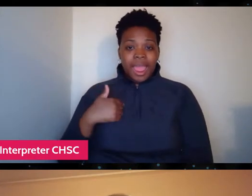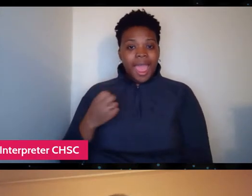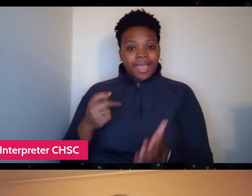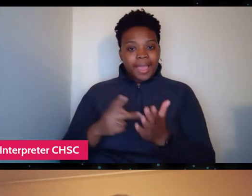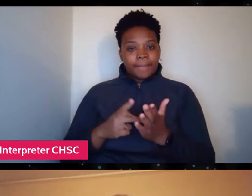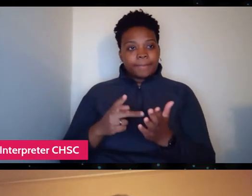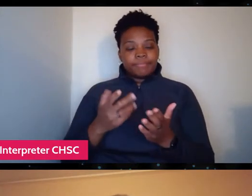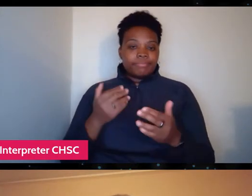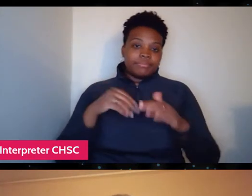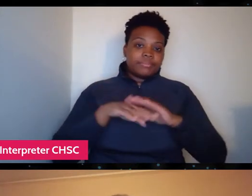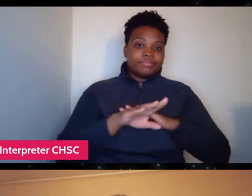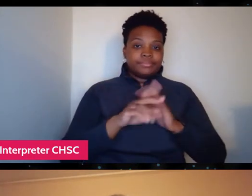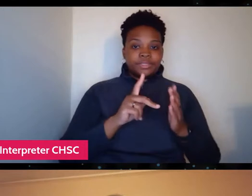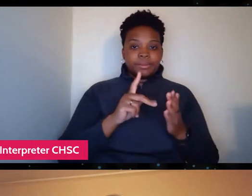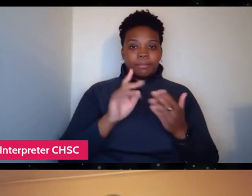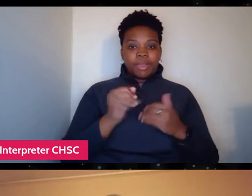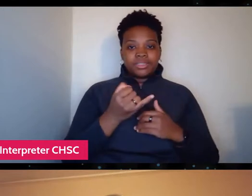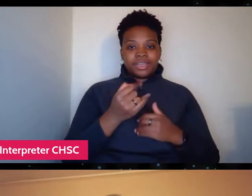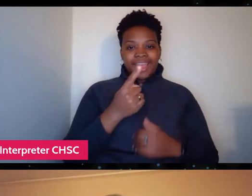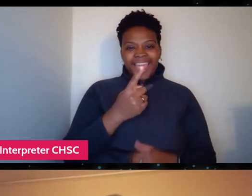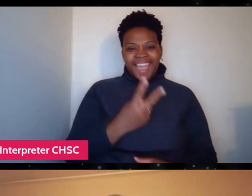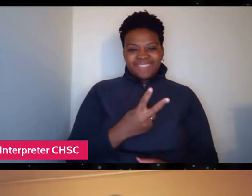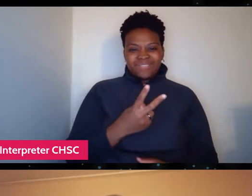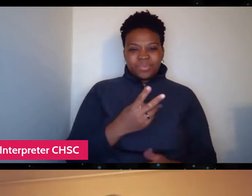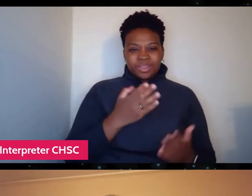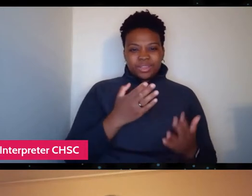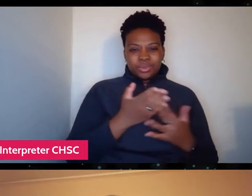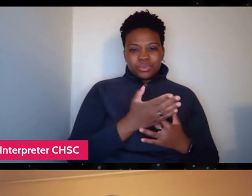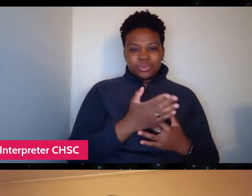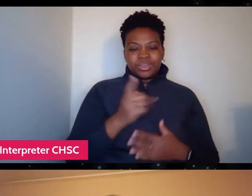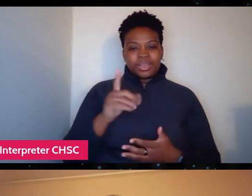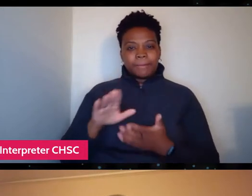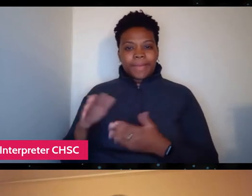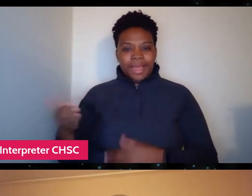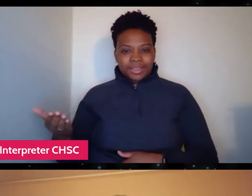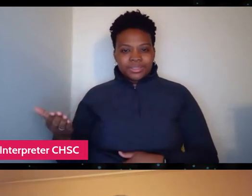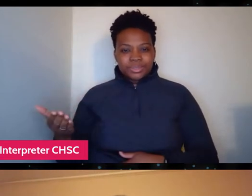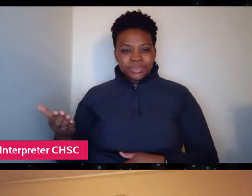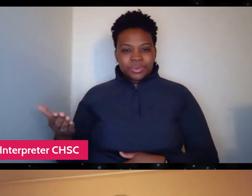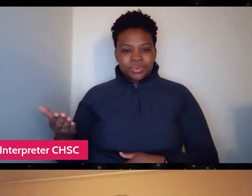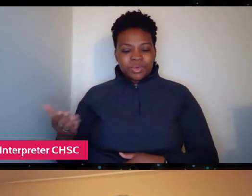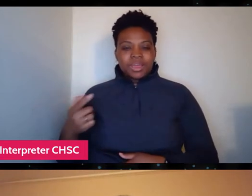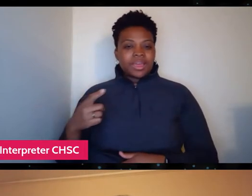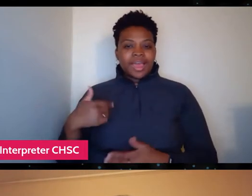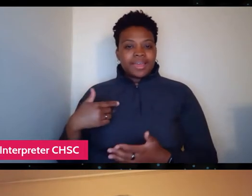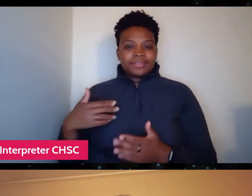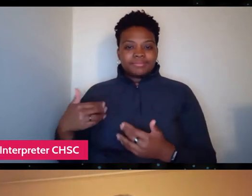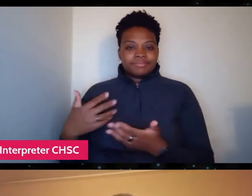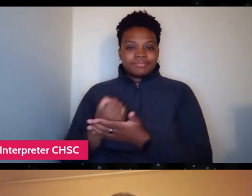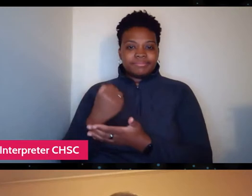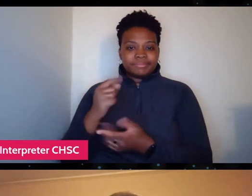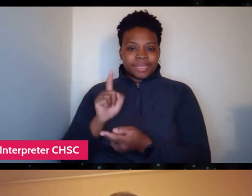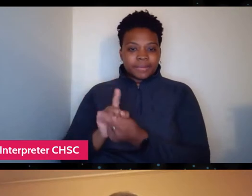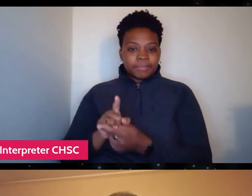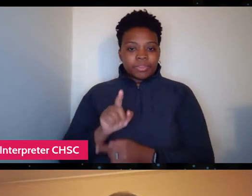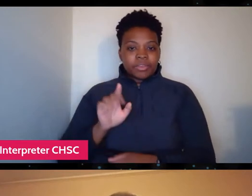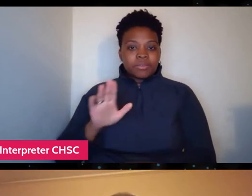and Stan passed away in 2018. And I said to him, you know, from your experience, how was he able to have the PR savvy